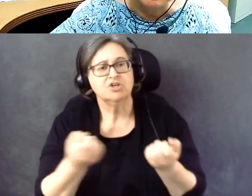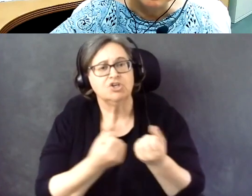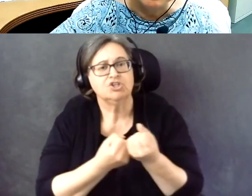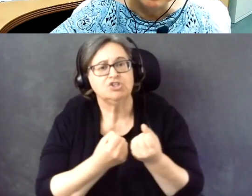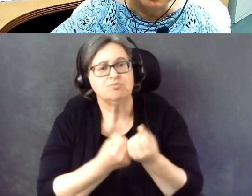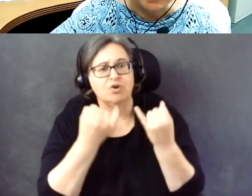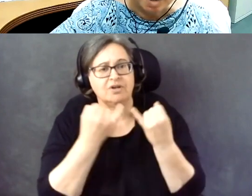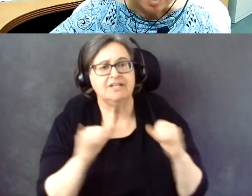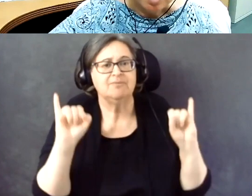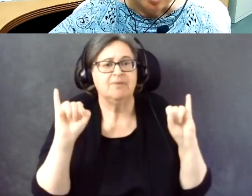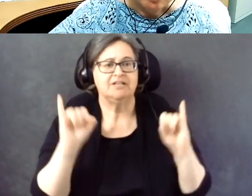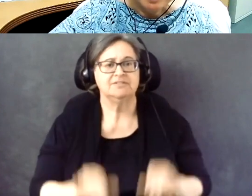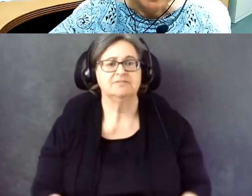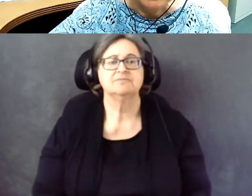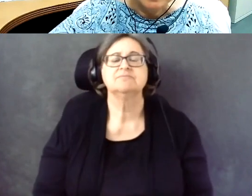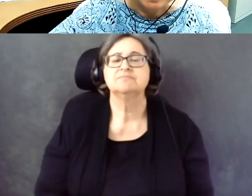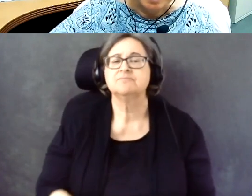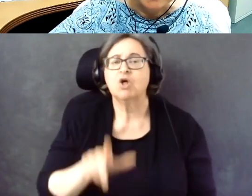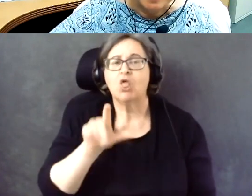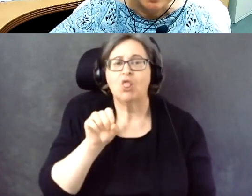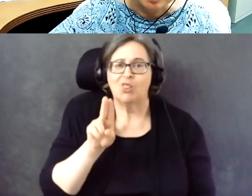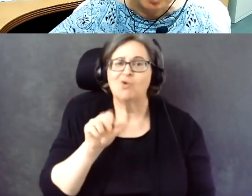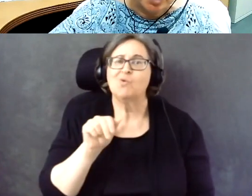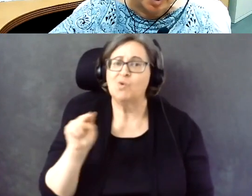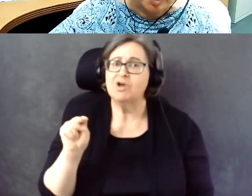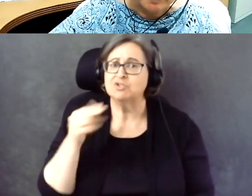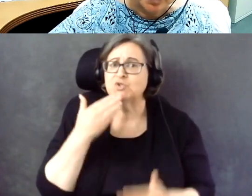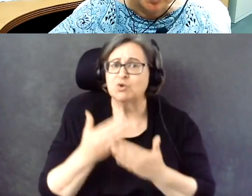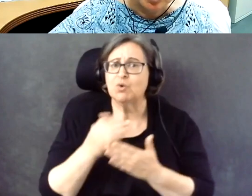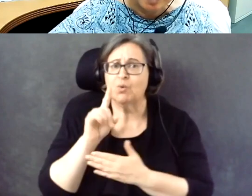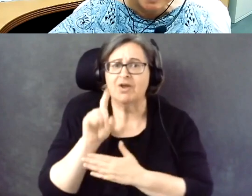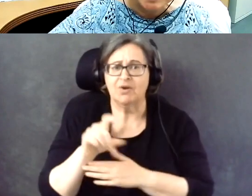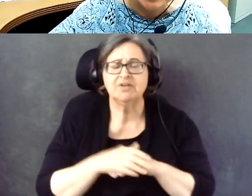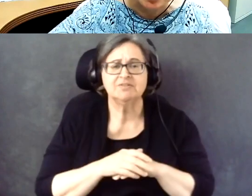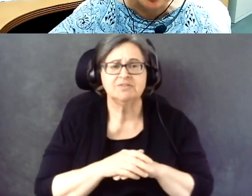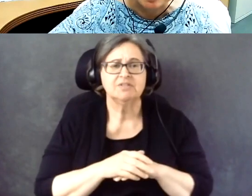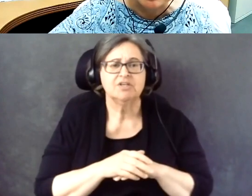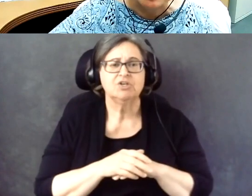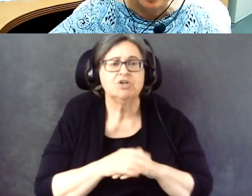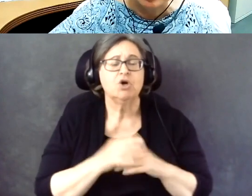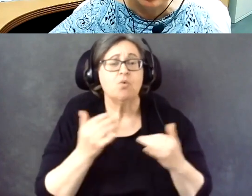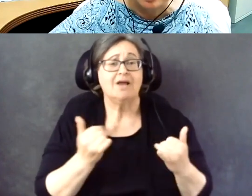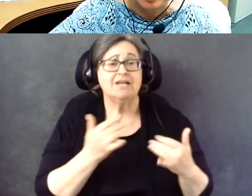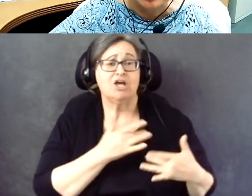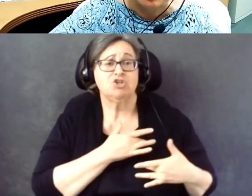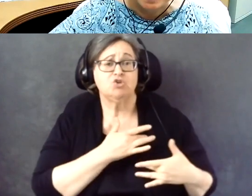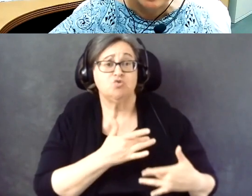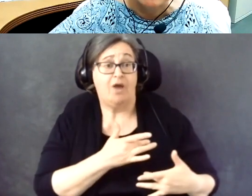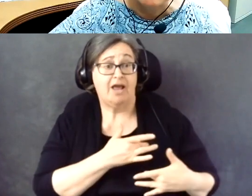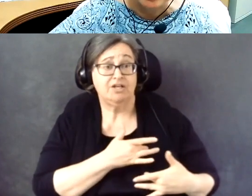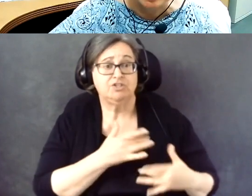Well, yeah, that's a good question. So the trend is moving more towards mail-in voting.